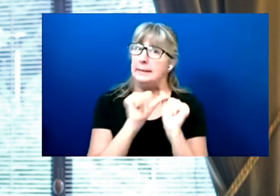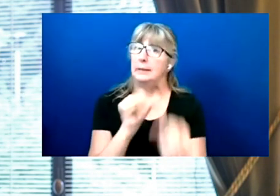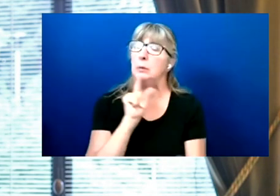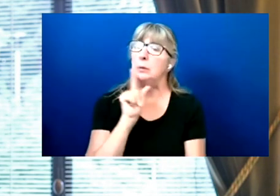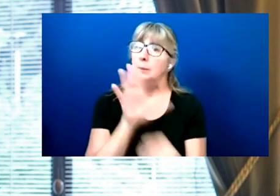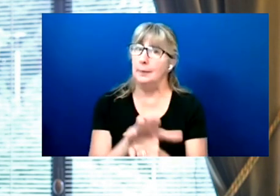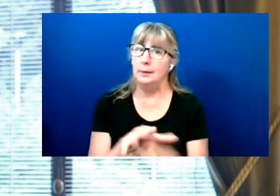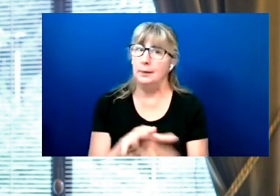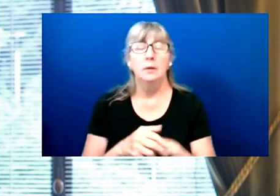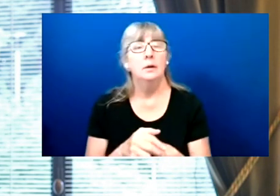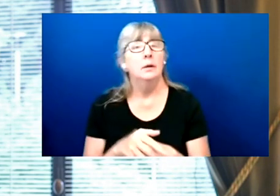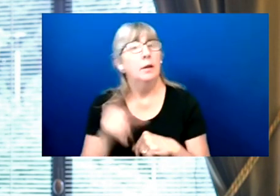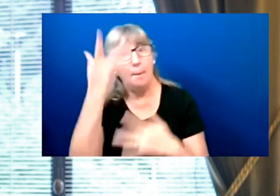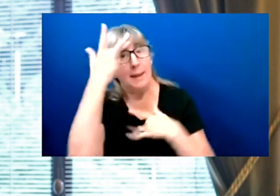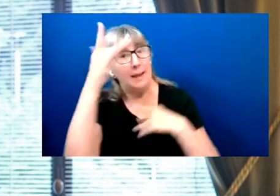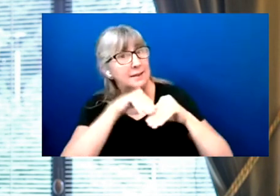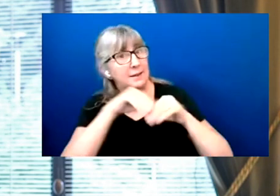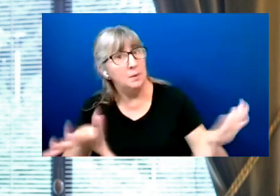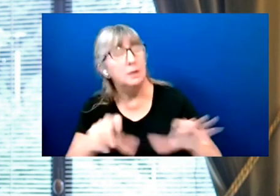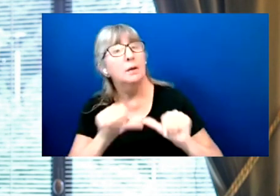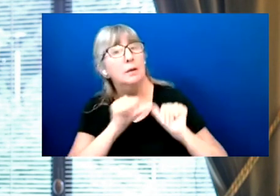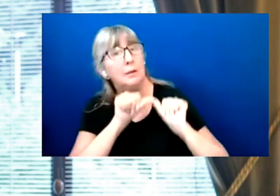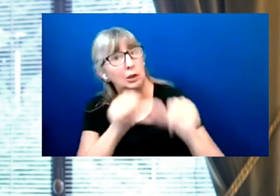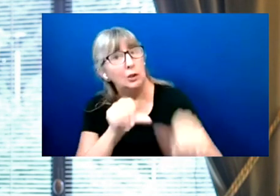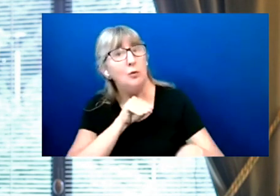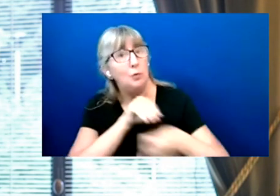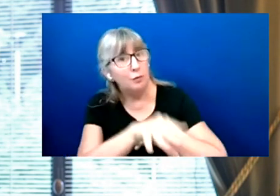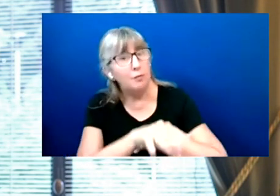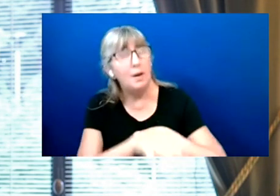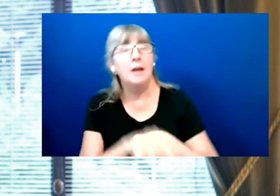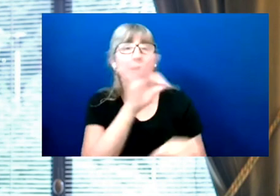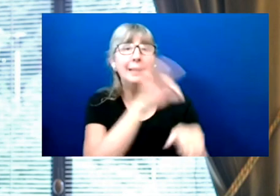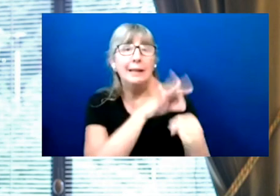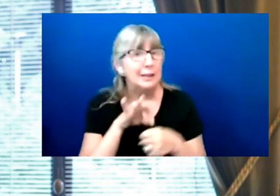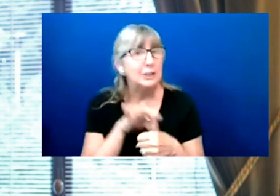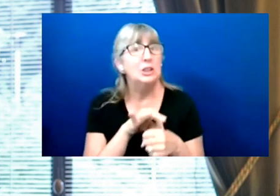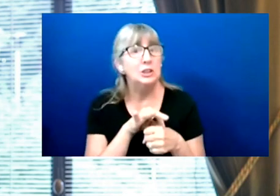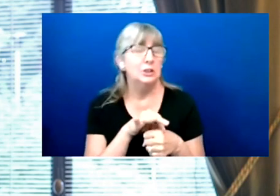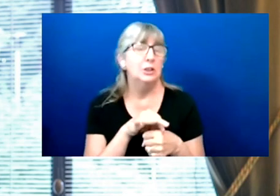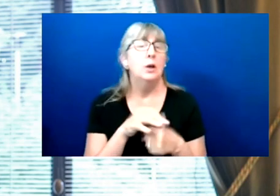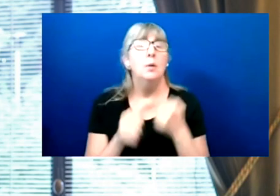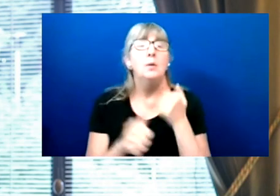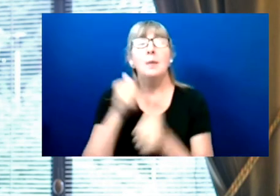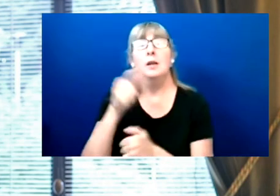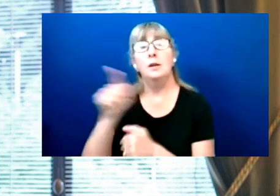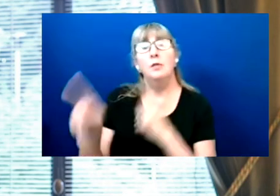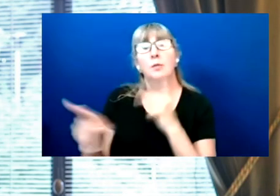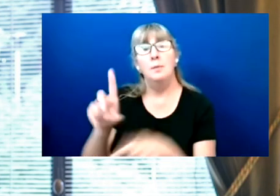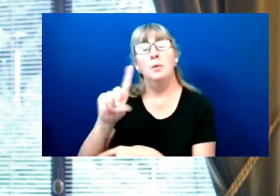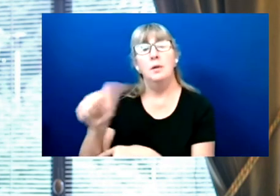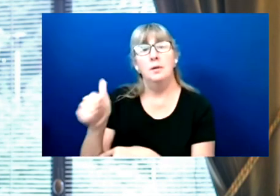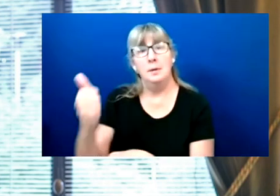The ongoing pandemic continues to shape the way we administer elections, especially for people with disabilities.